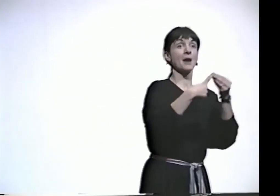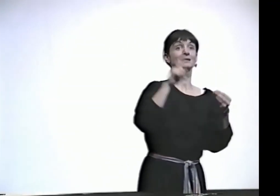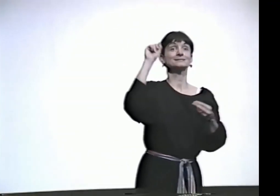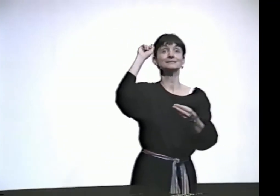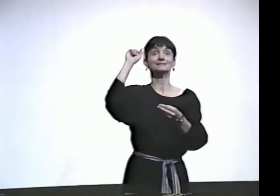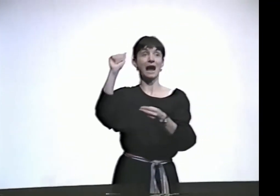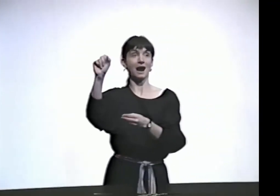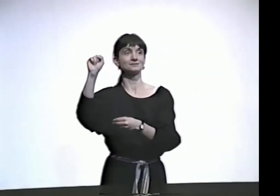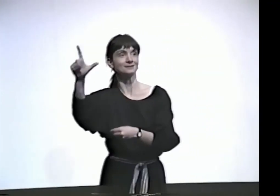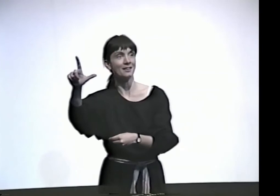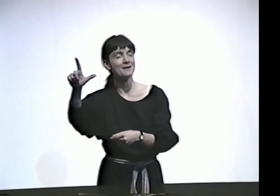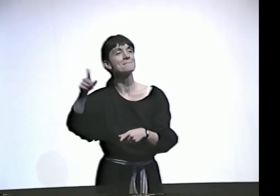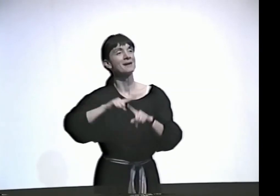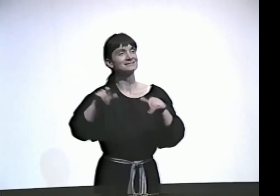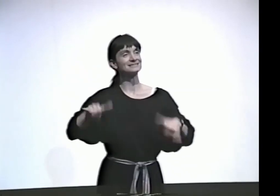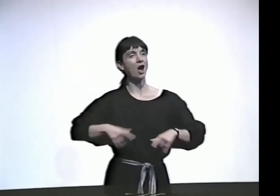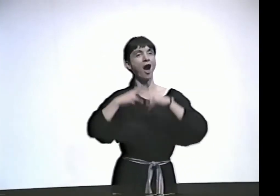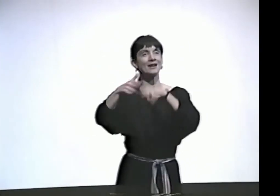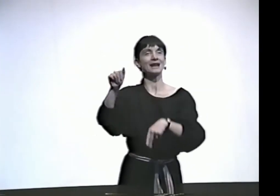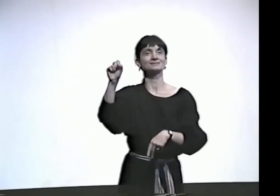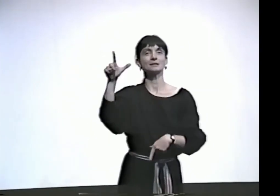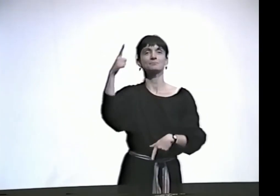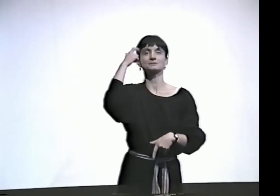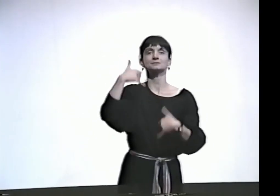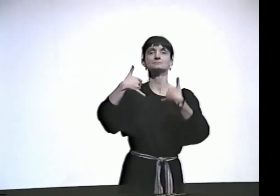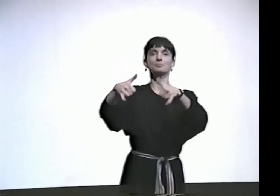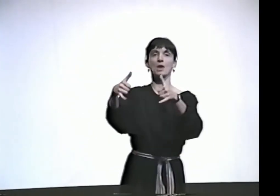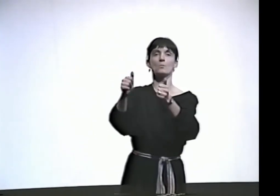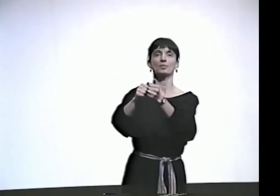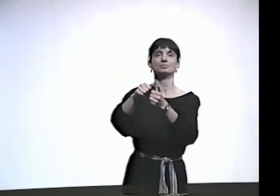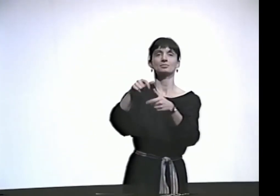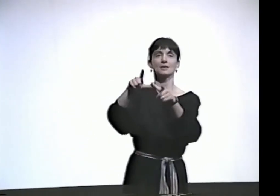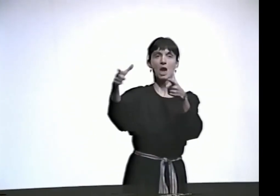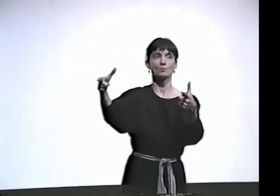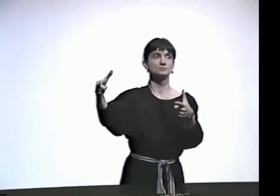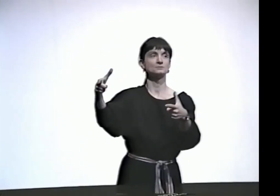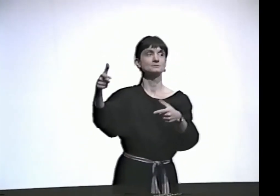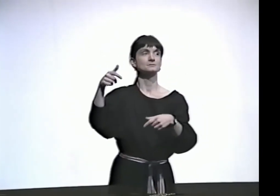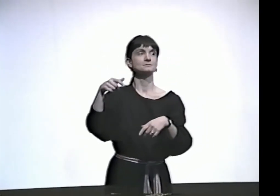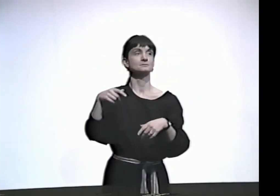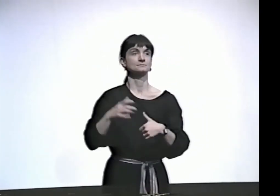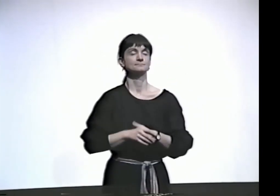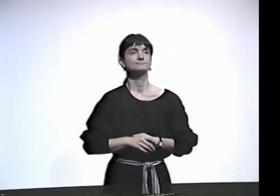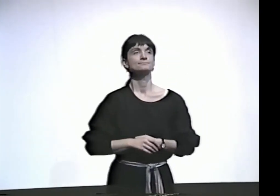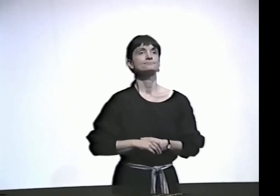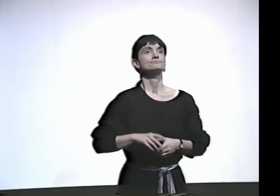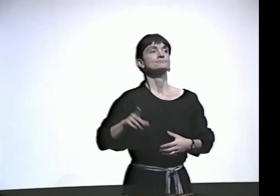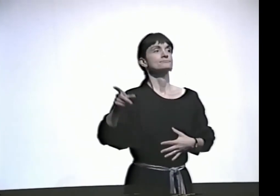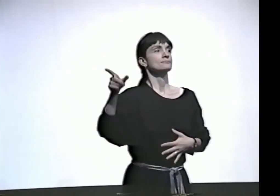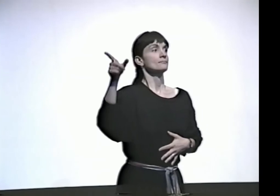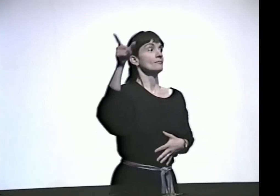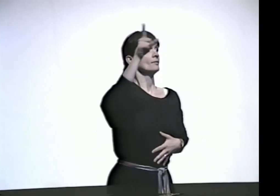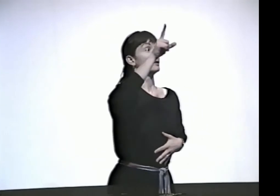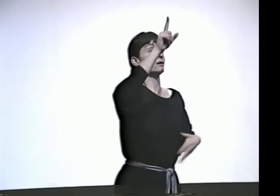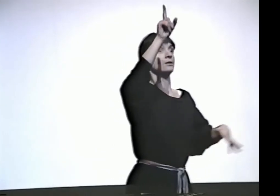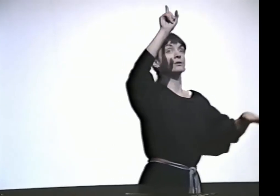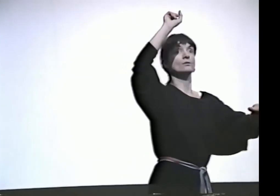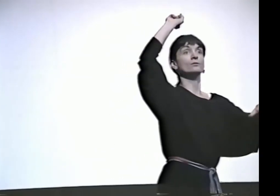I HAVE ONE POEM THAT TALKS ABOUT ASL, BUT IT'S ALSO ASL POETRY 'CAUSE IT'S PLAYING WITH LANGUAGE.